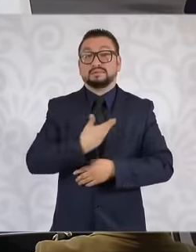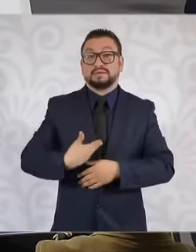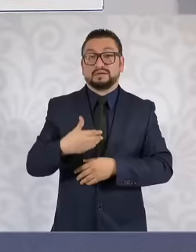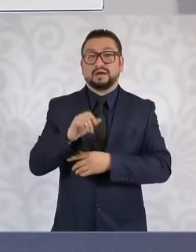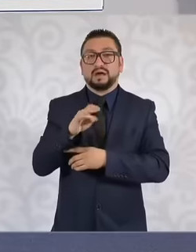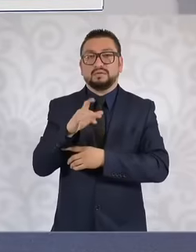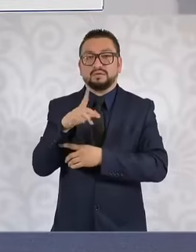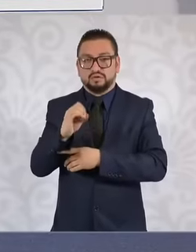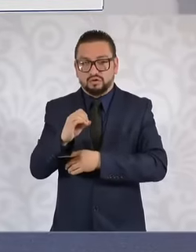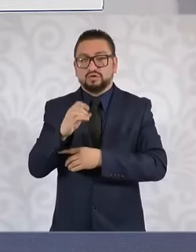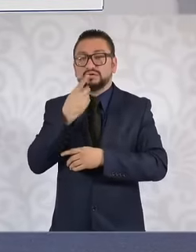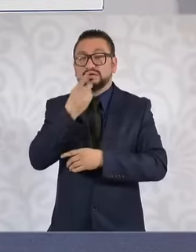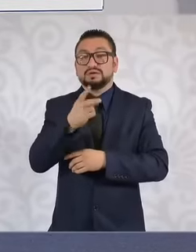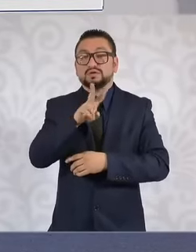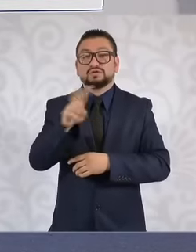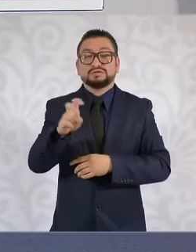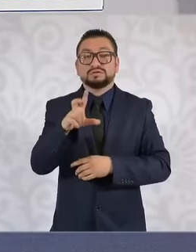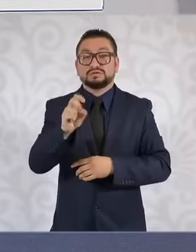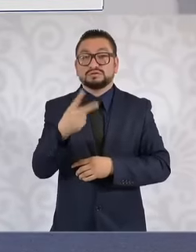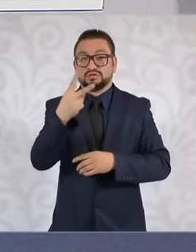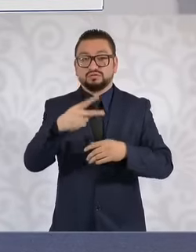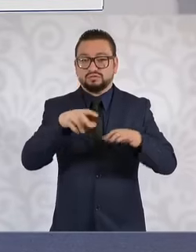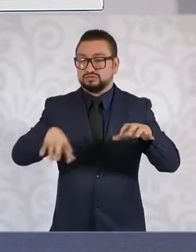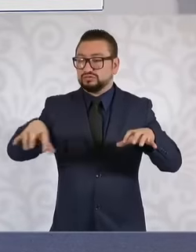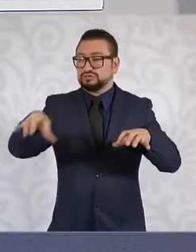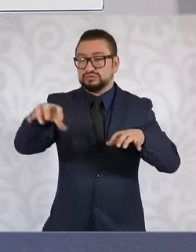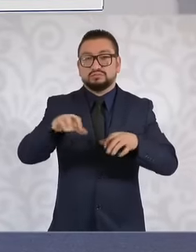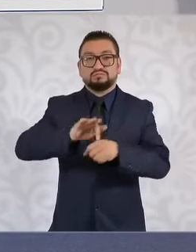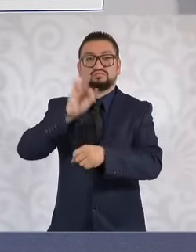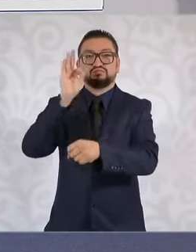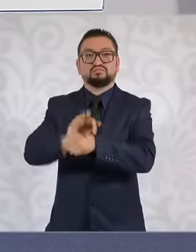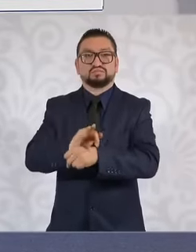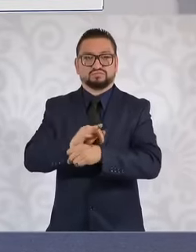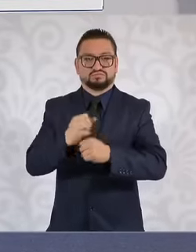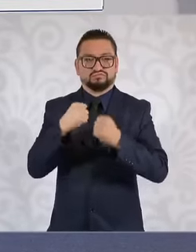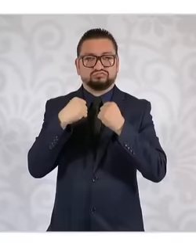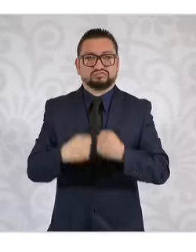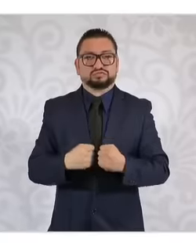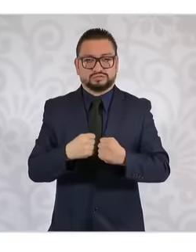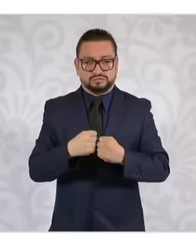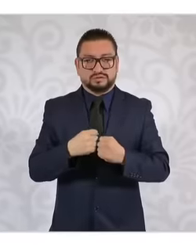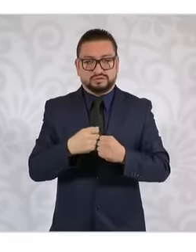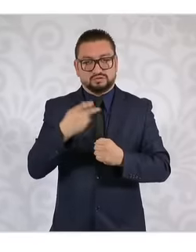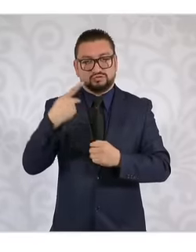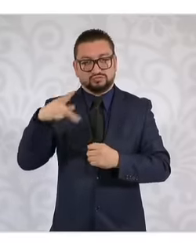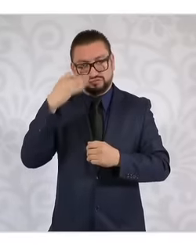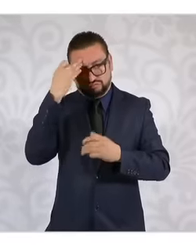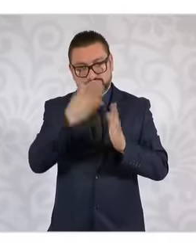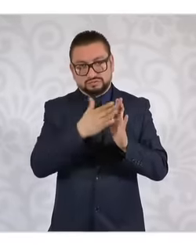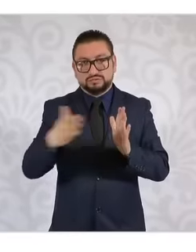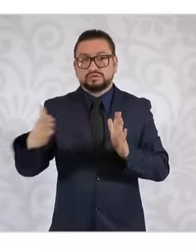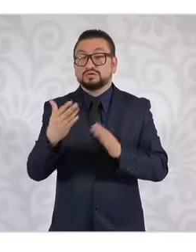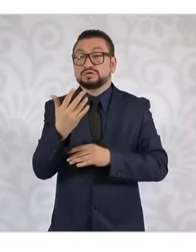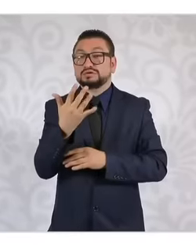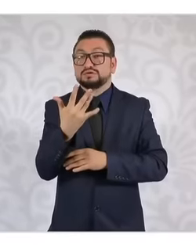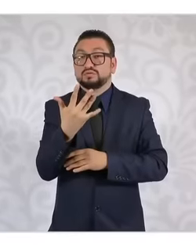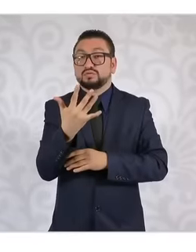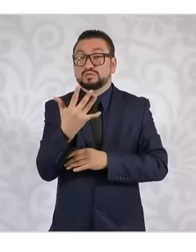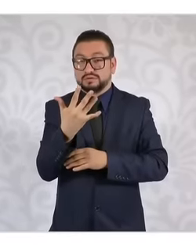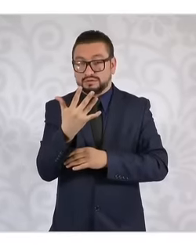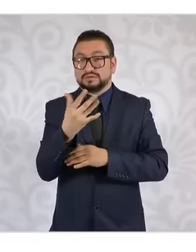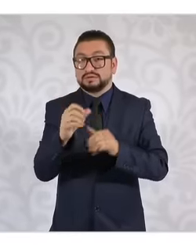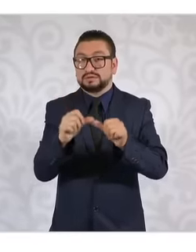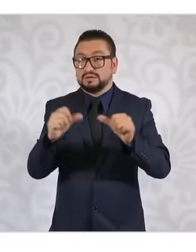232 protected natural areas during his term, he managed to protect 50 additional areas to those